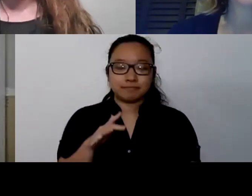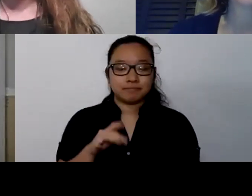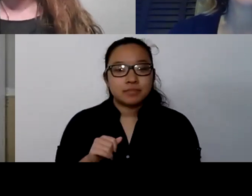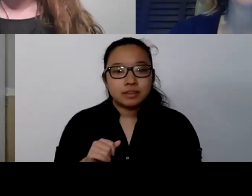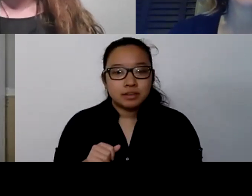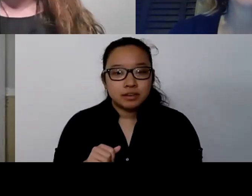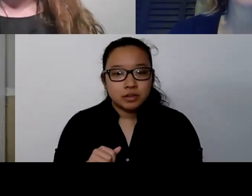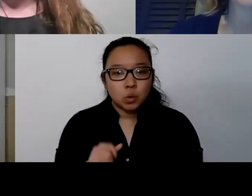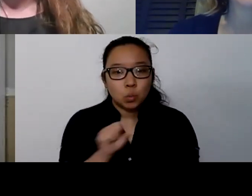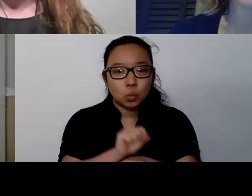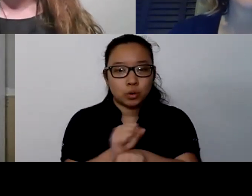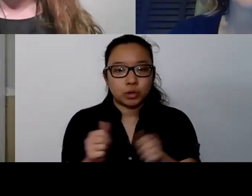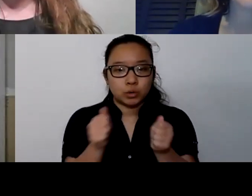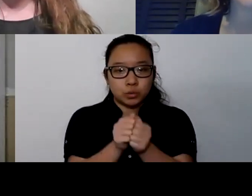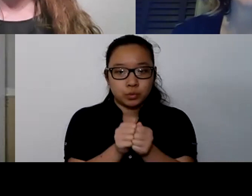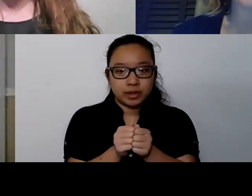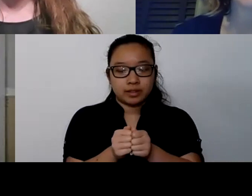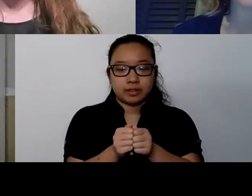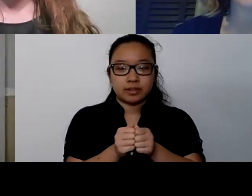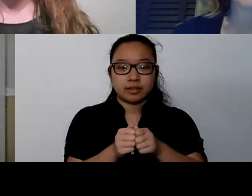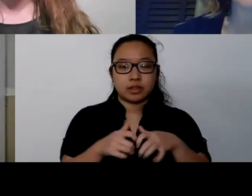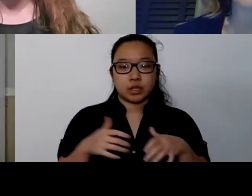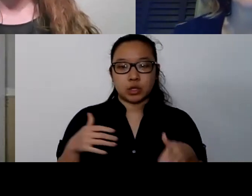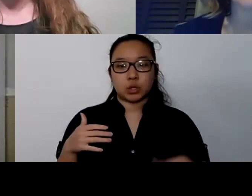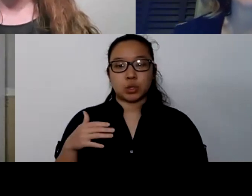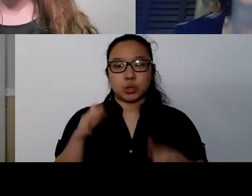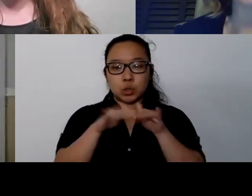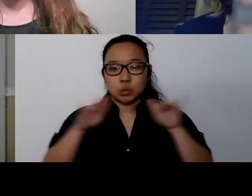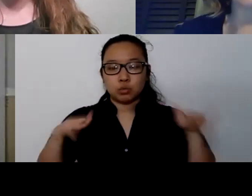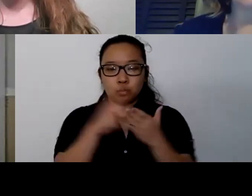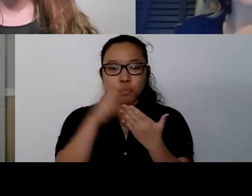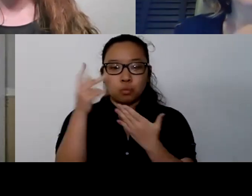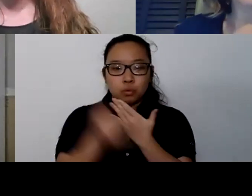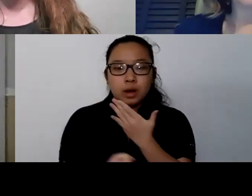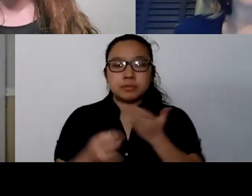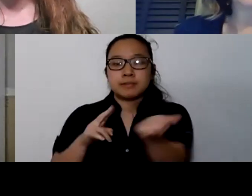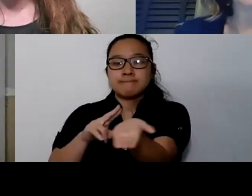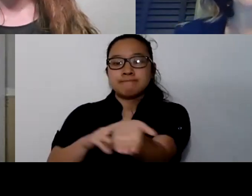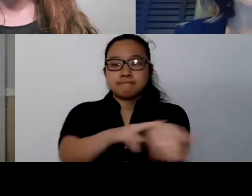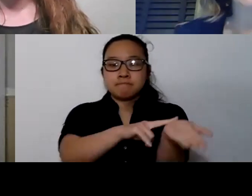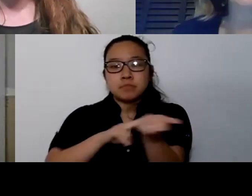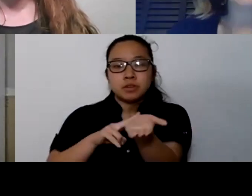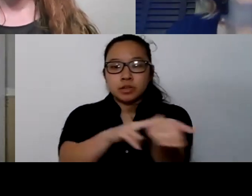as well as the youth programs of really keeping a finger on the pulse of what's going on with substance use in our communities.